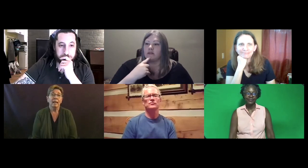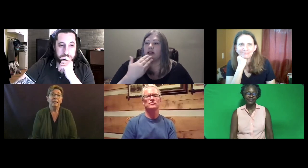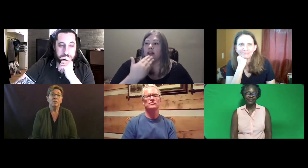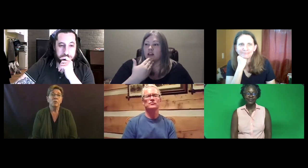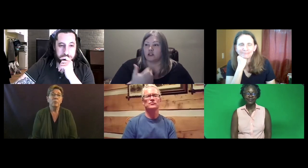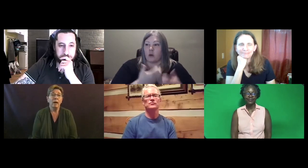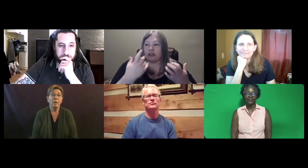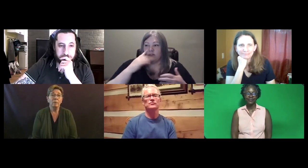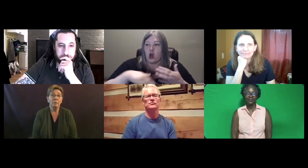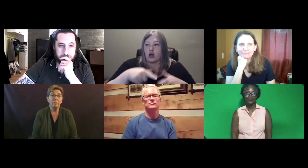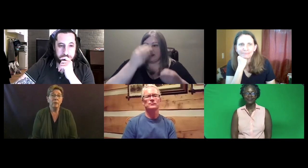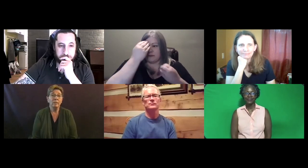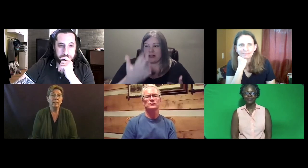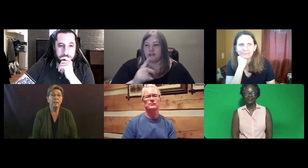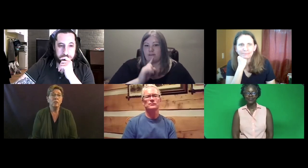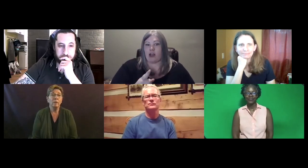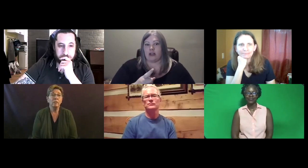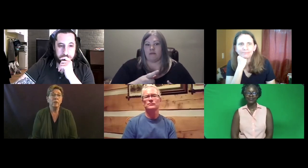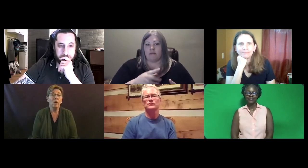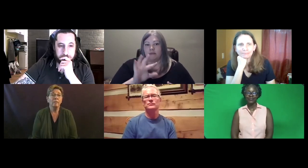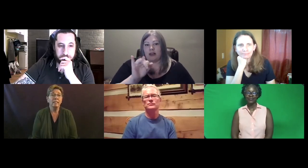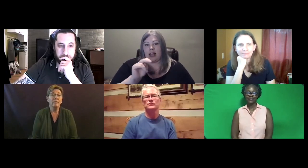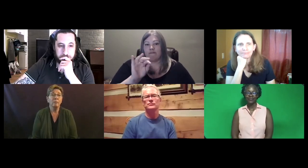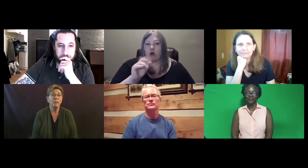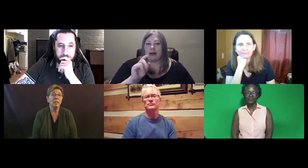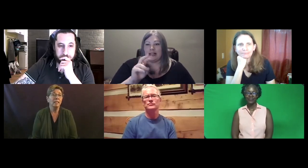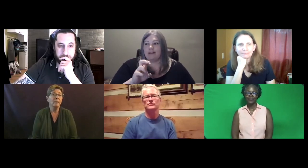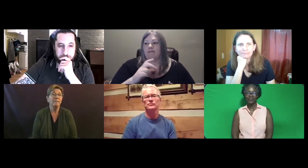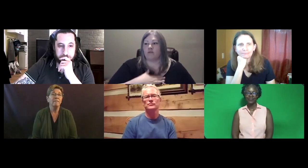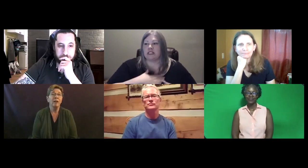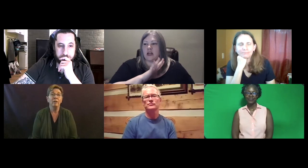And Susan Brown said thank you so much for all of this information. It has been very informative.